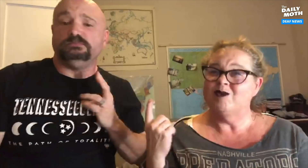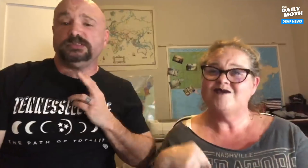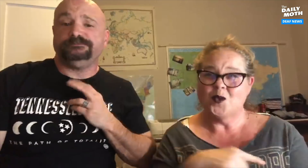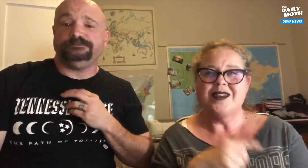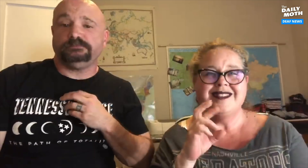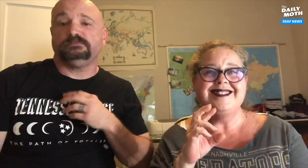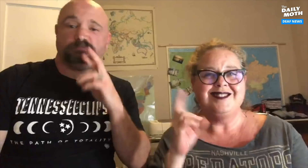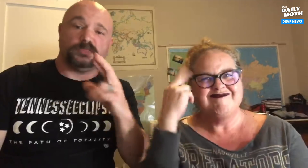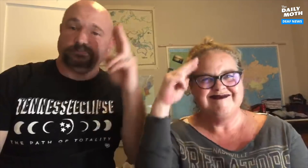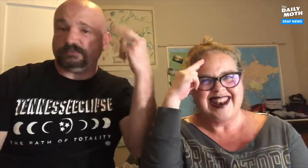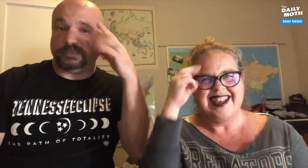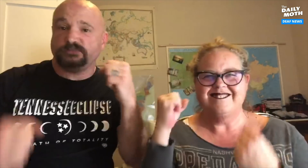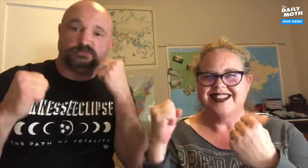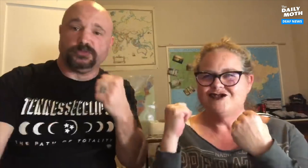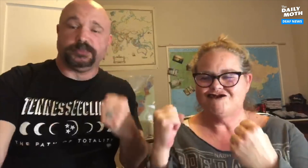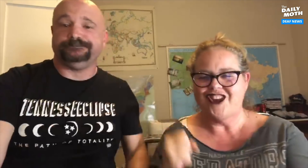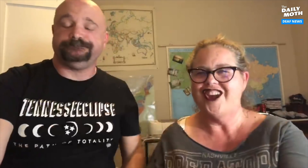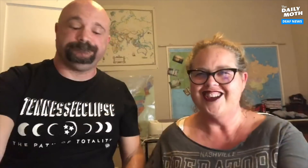We are Nashville Strong.